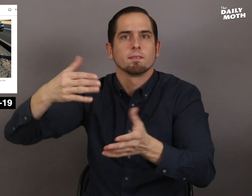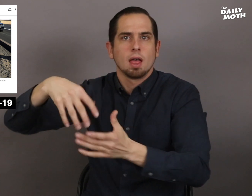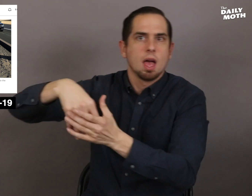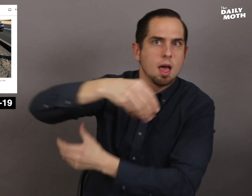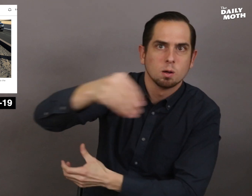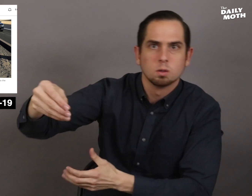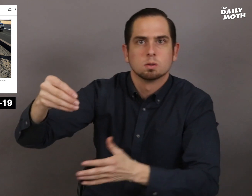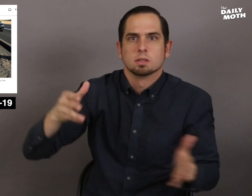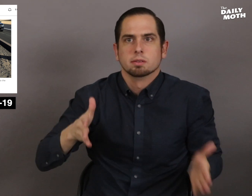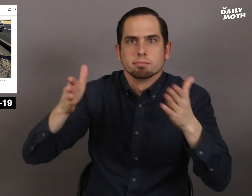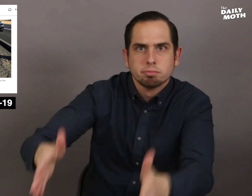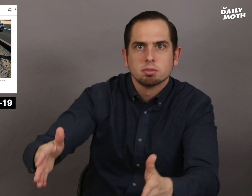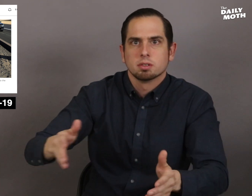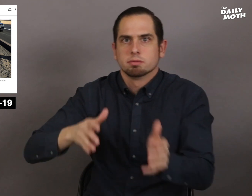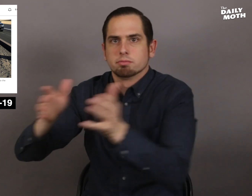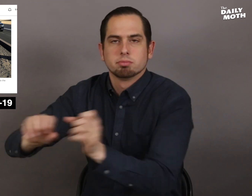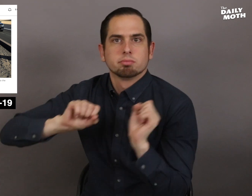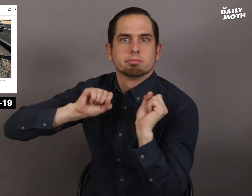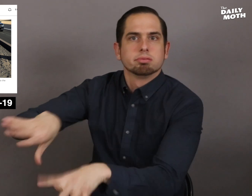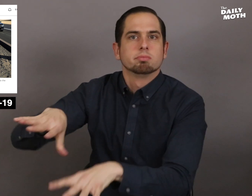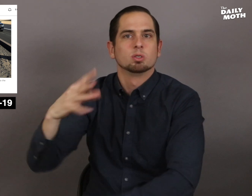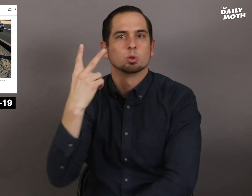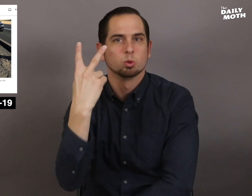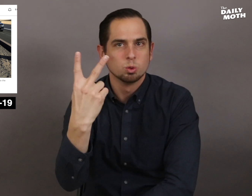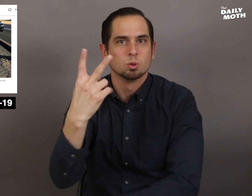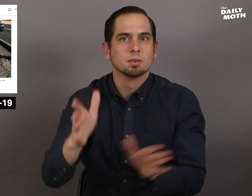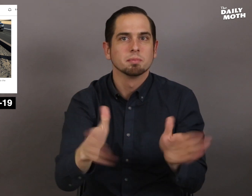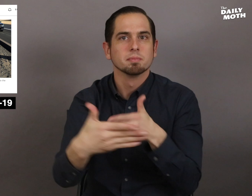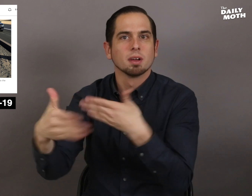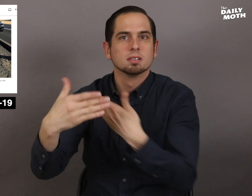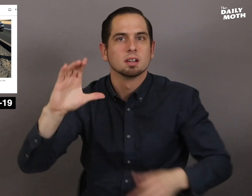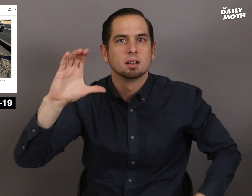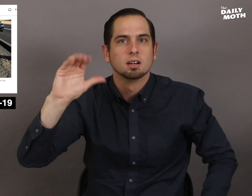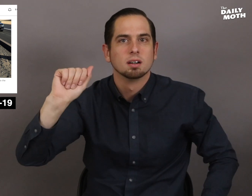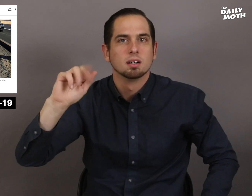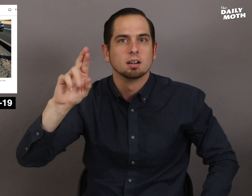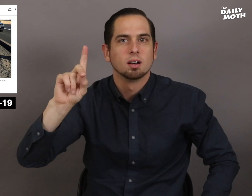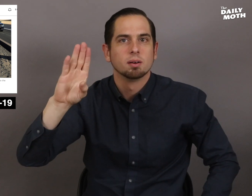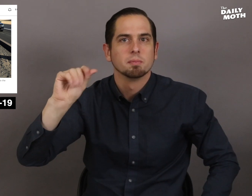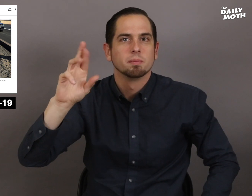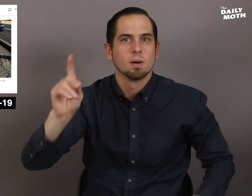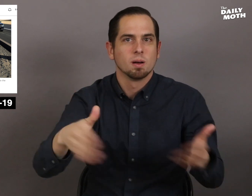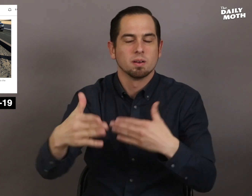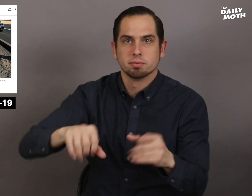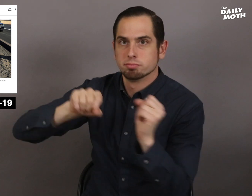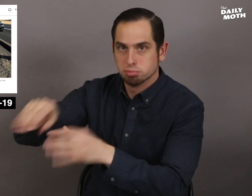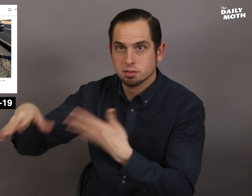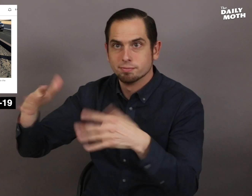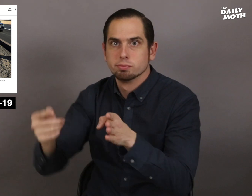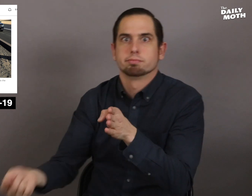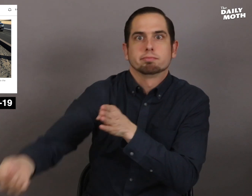The driver got out and dropped two cardboard boxes,